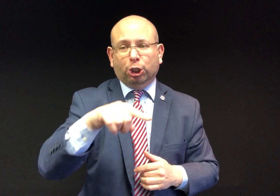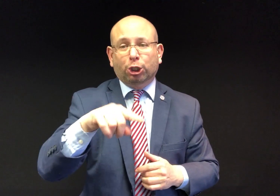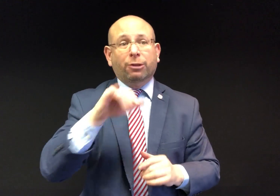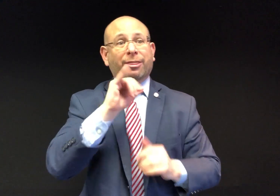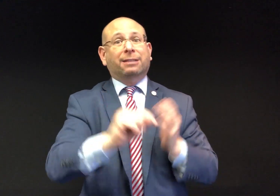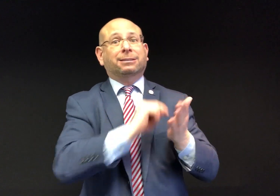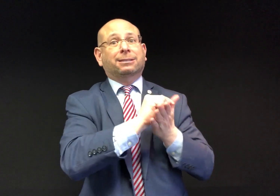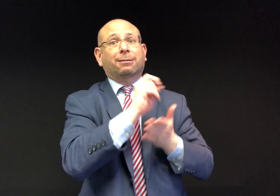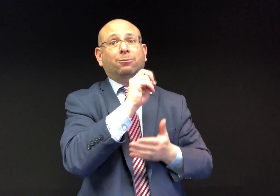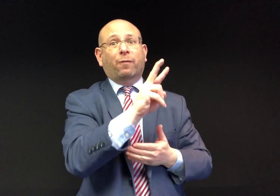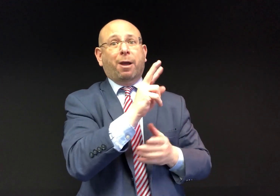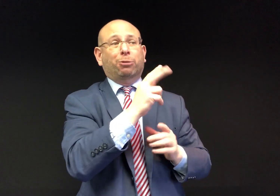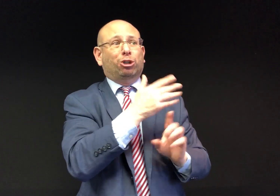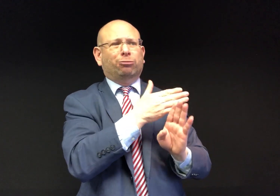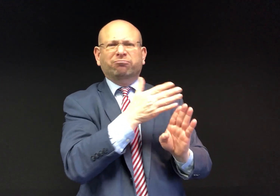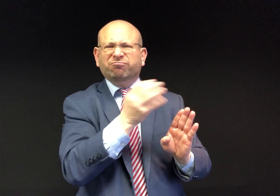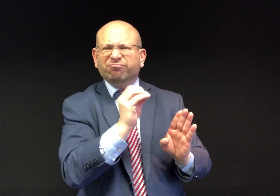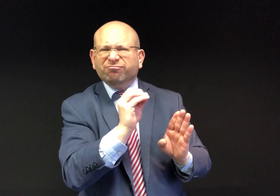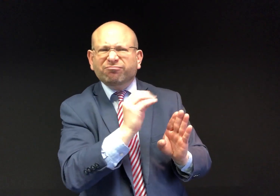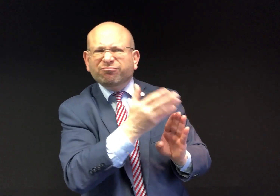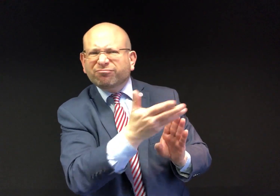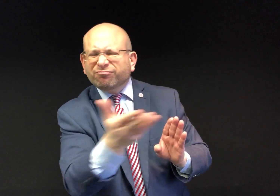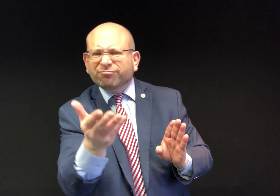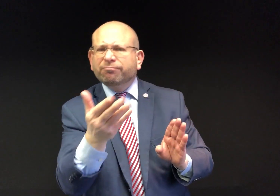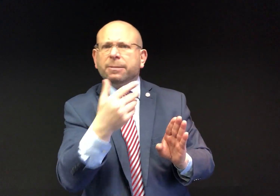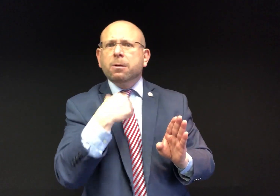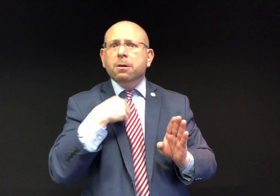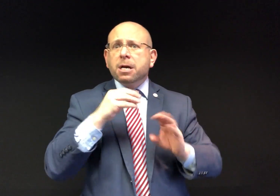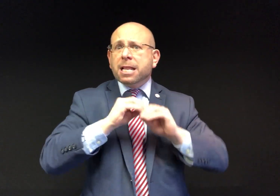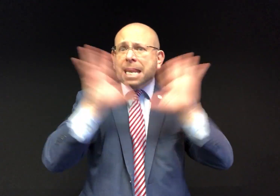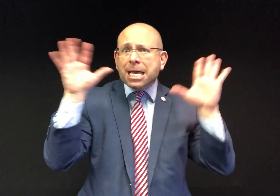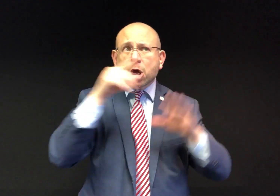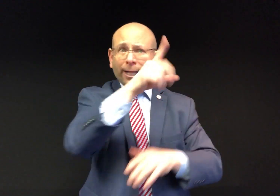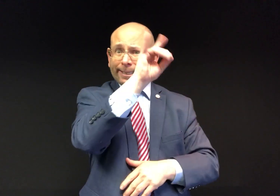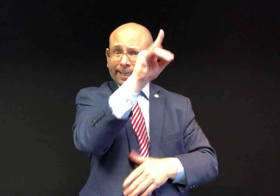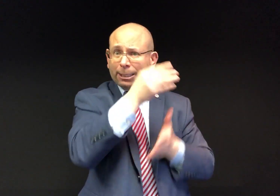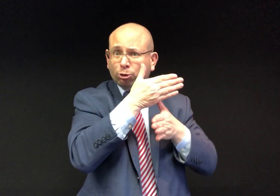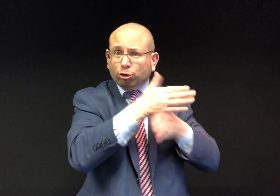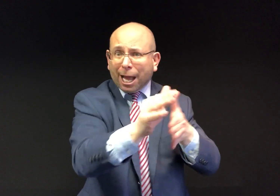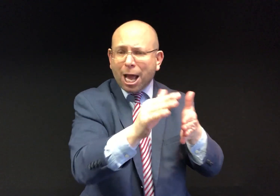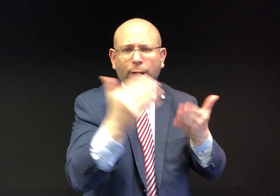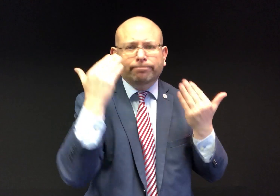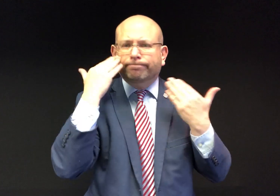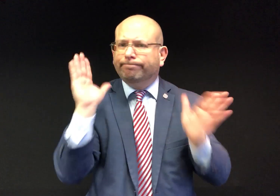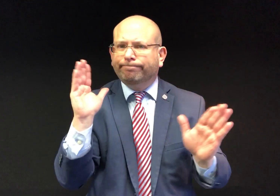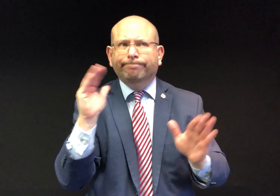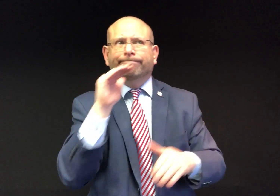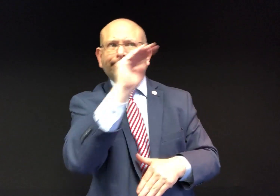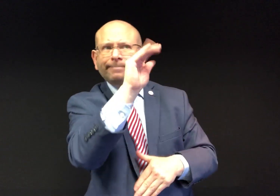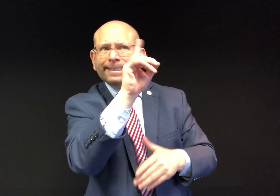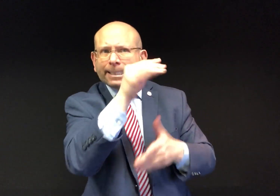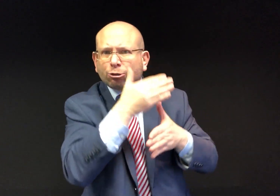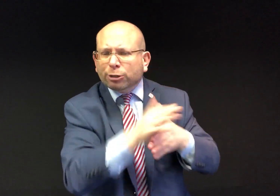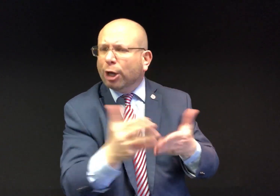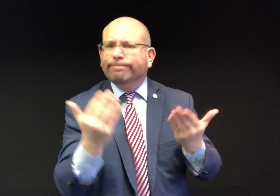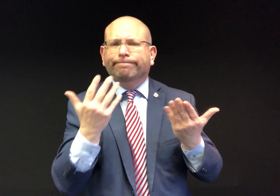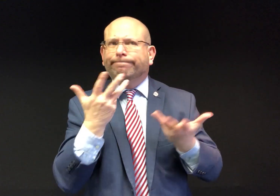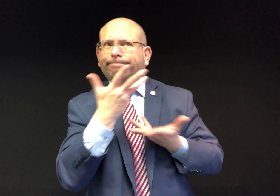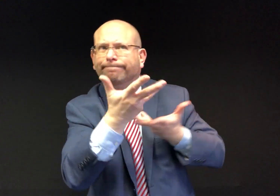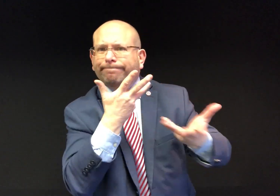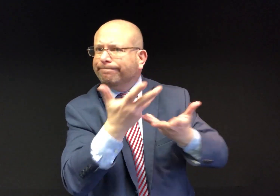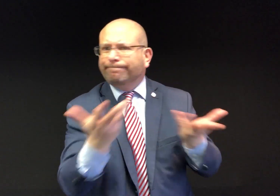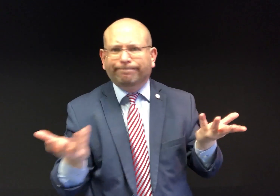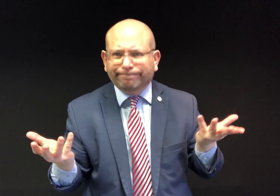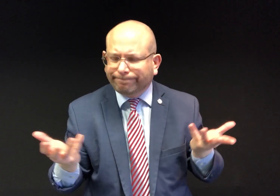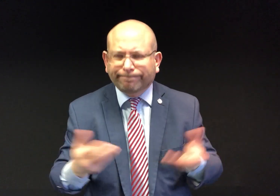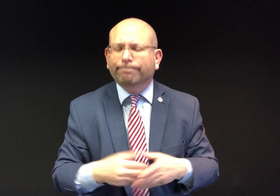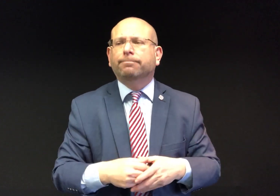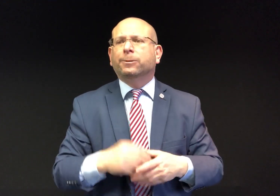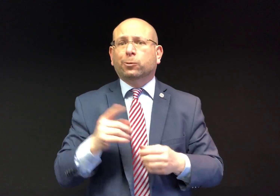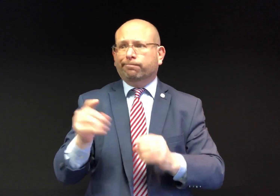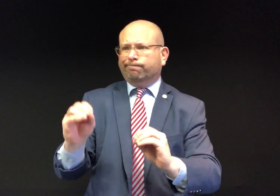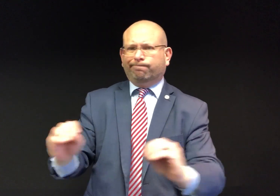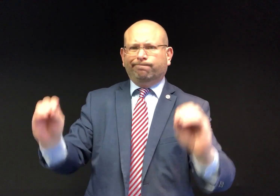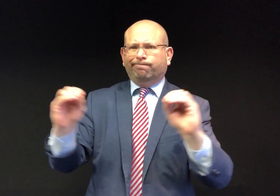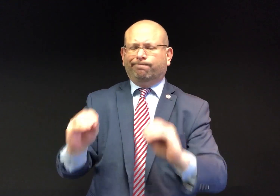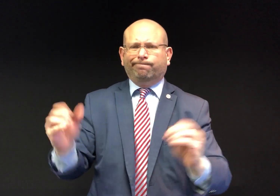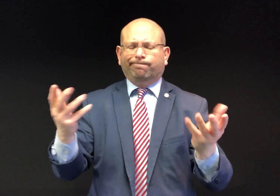We are not clear on whether the interpreter video was shared with the TV networks before or now.